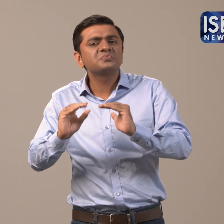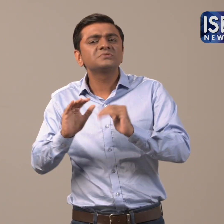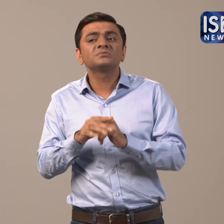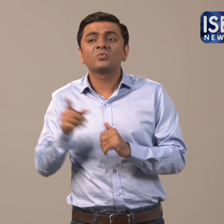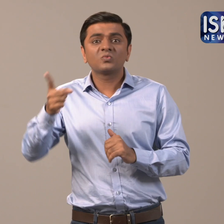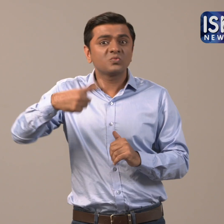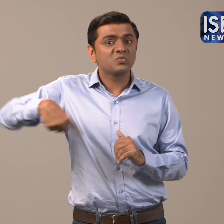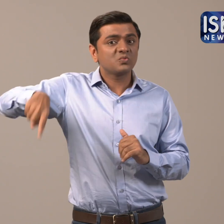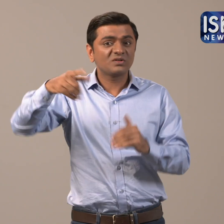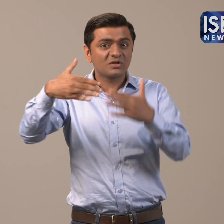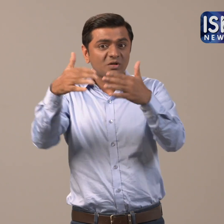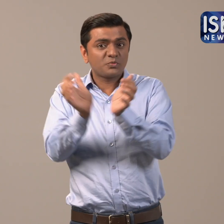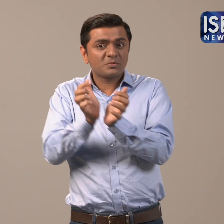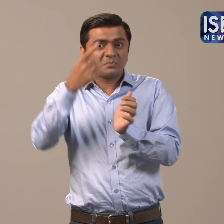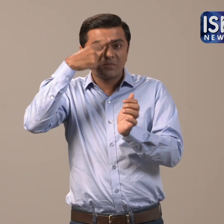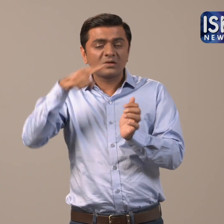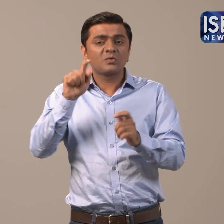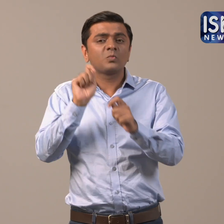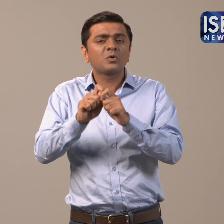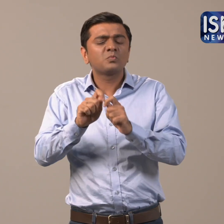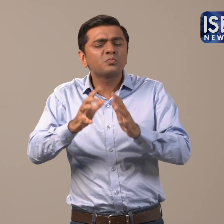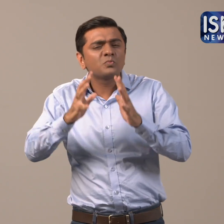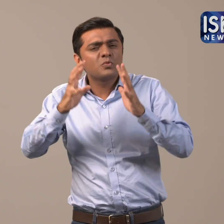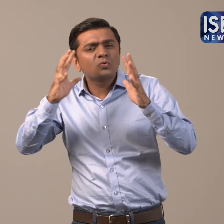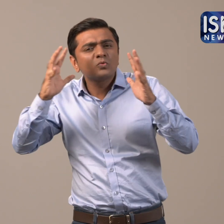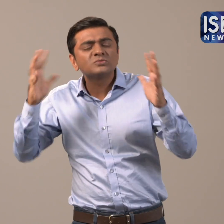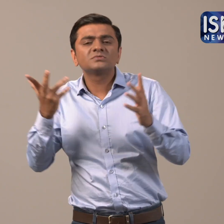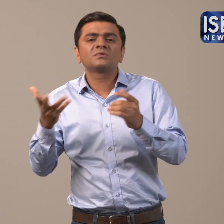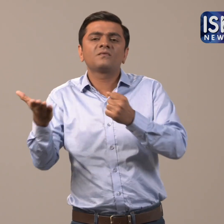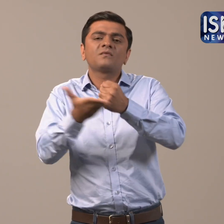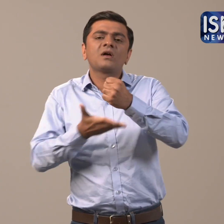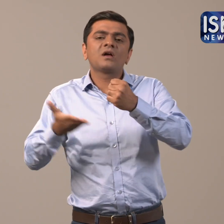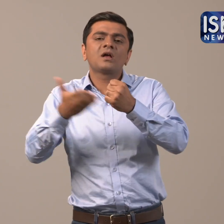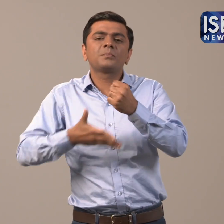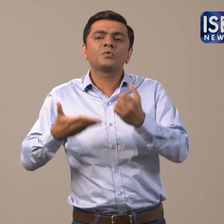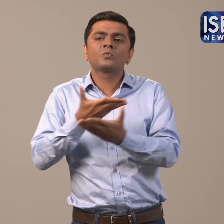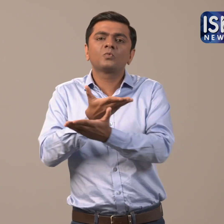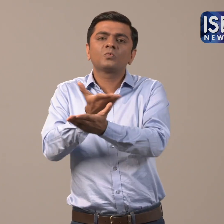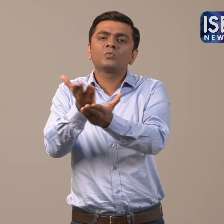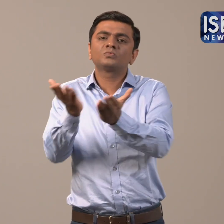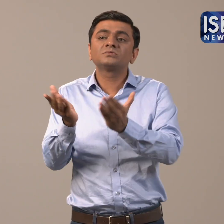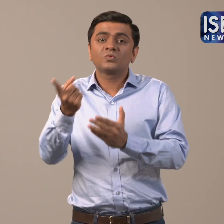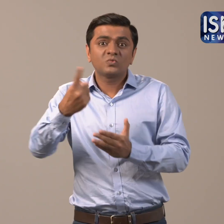Most the Maratha families are farmers.